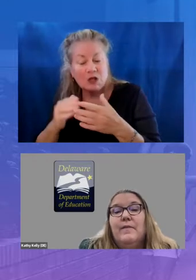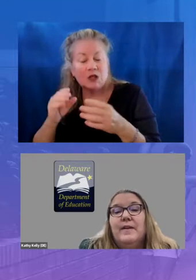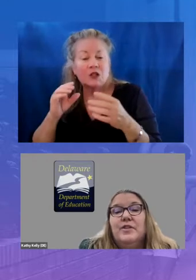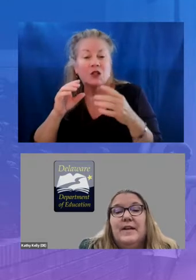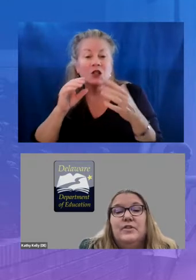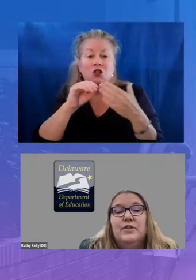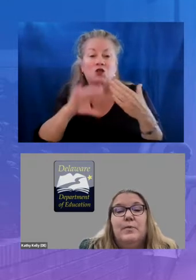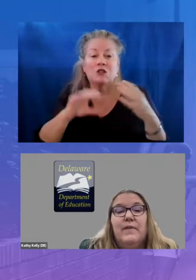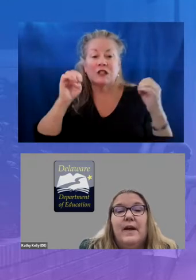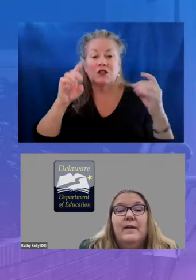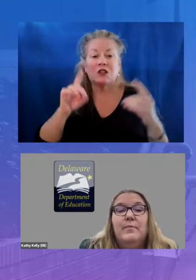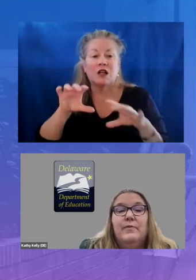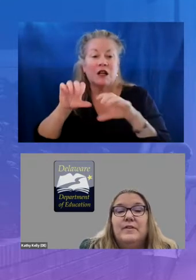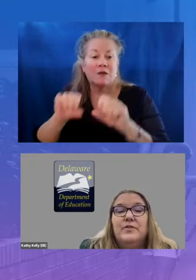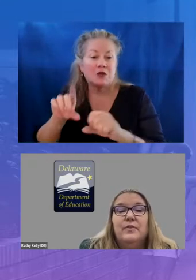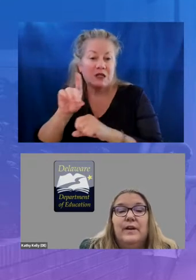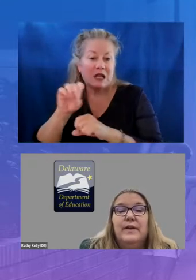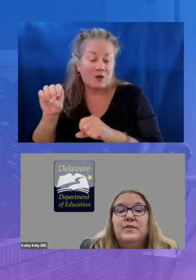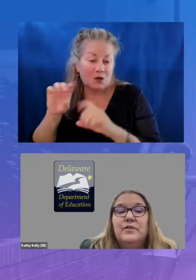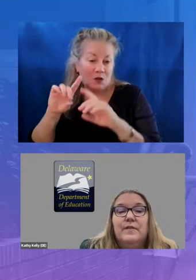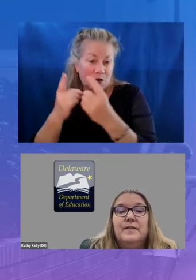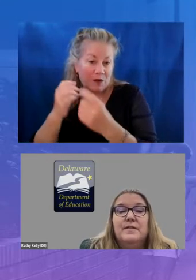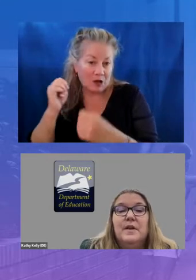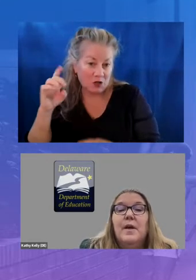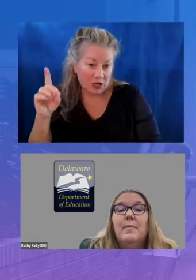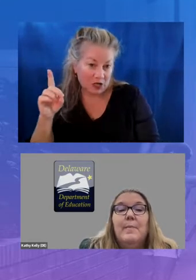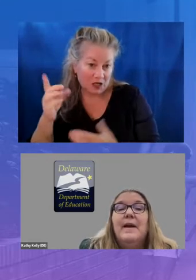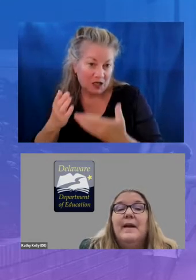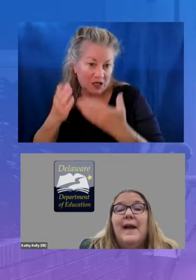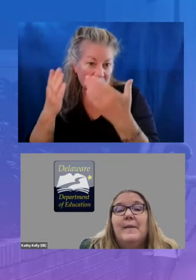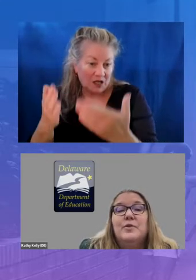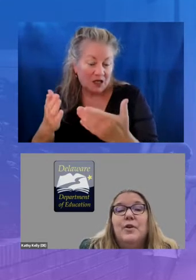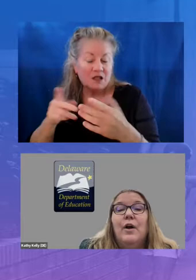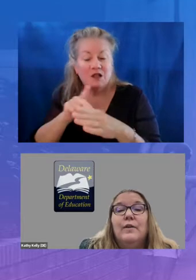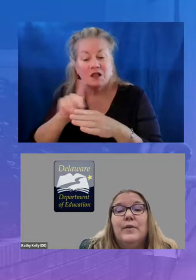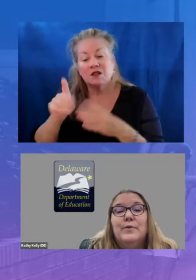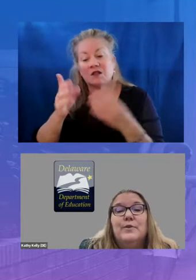education provided professional learning and services but may not capture all of those who